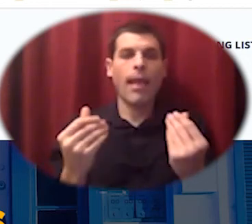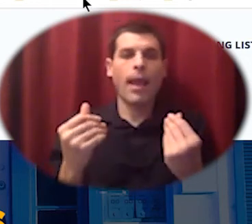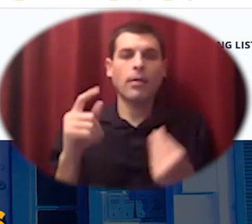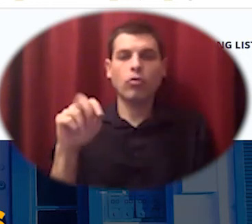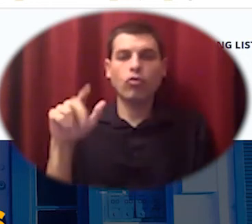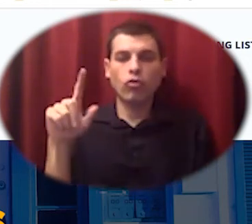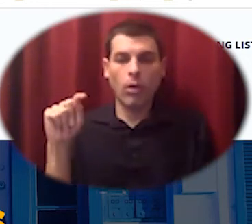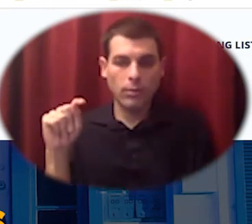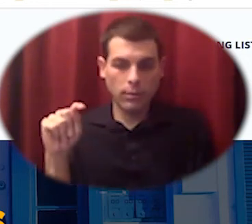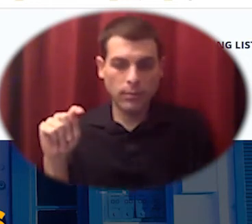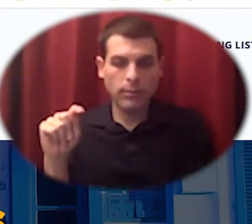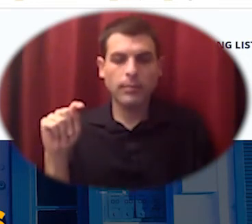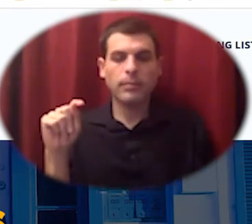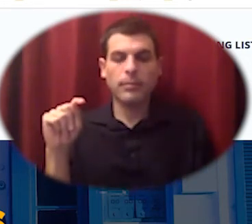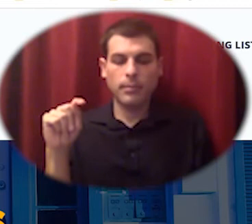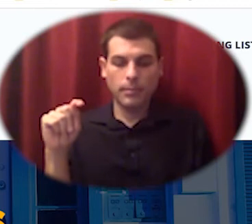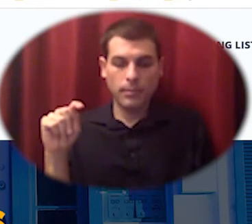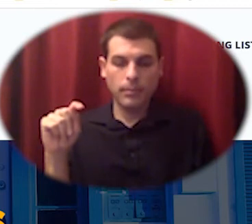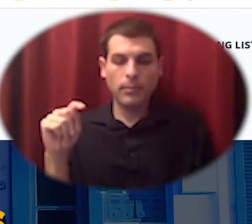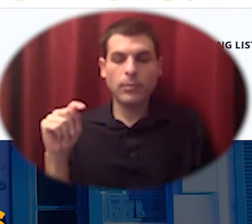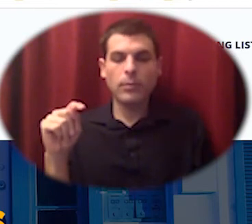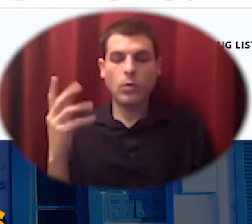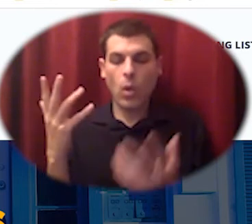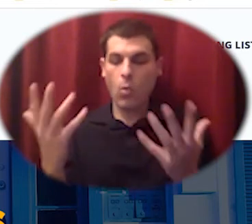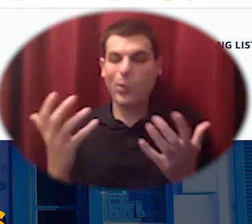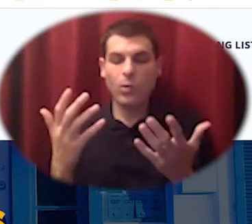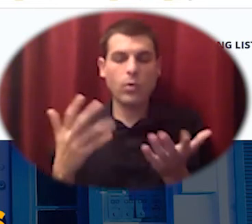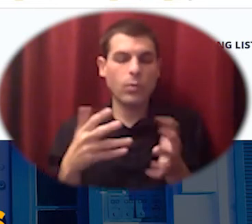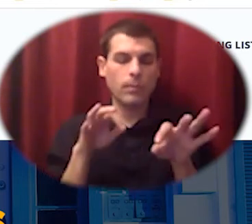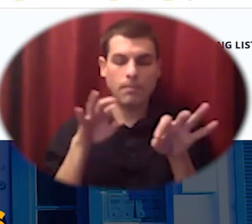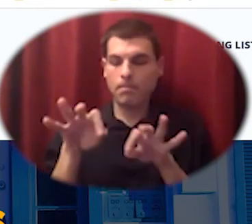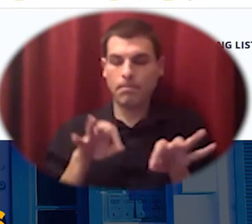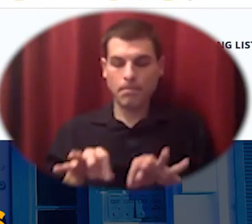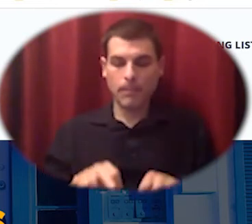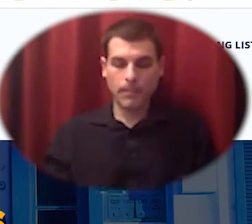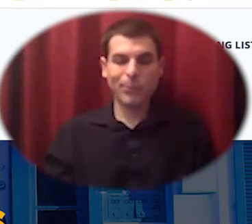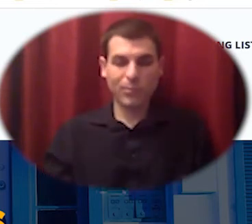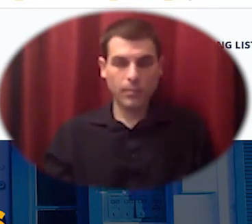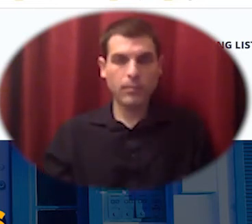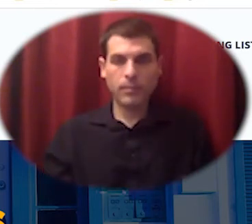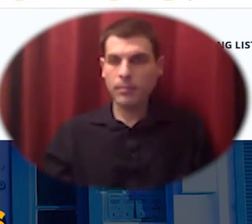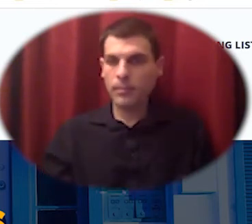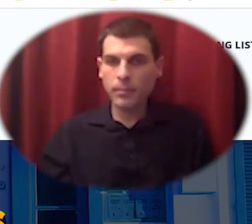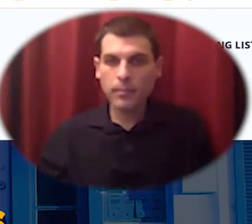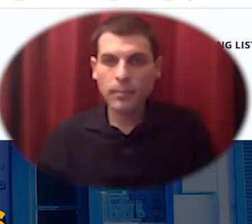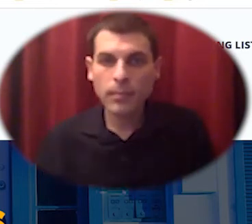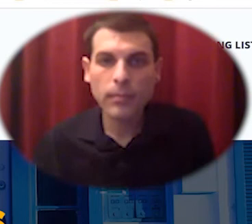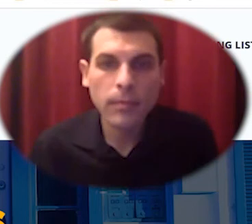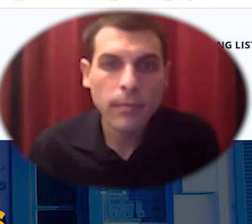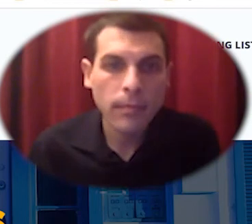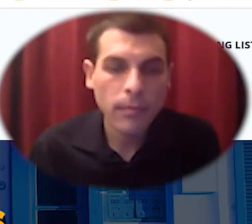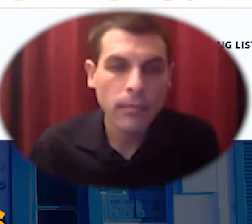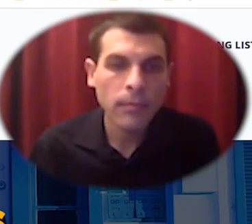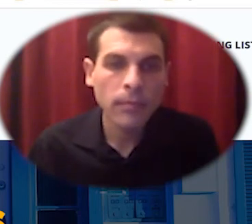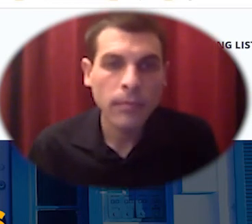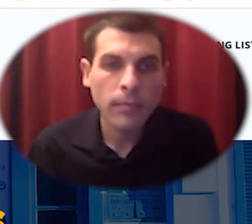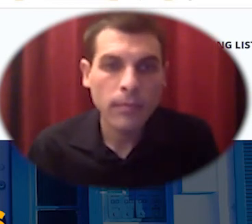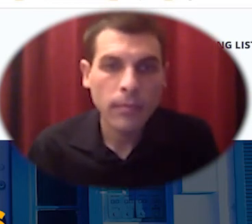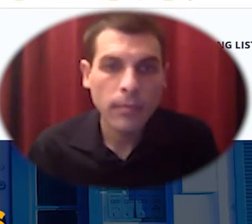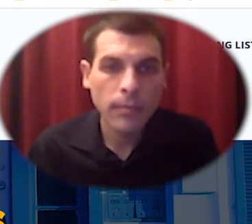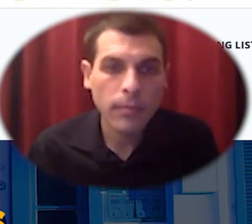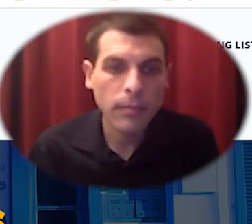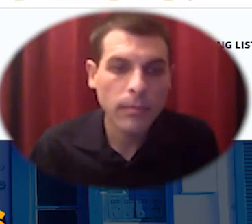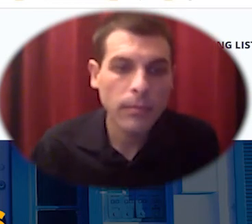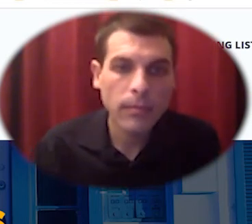that i'm excited to share with you all is over here not this one but agrarian trust